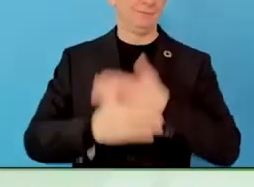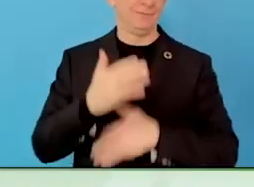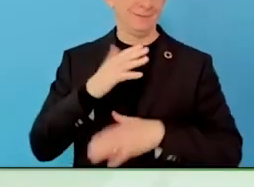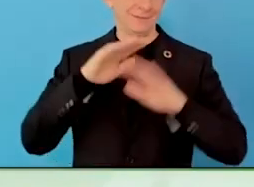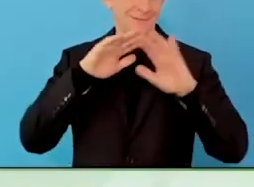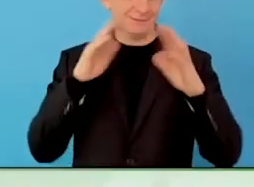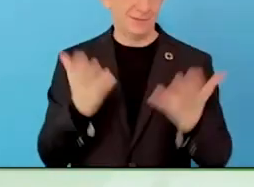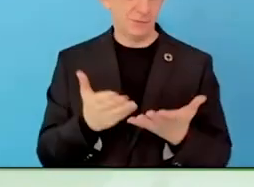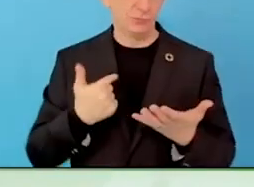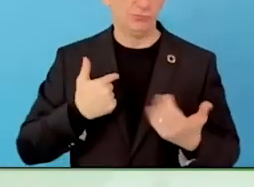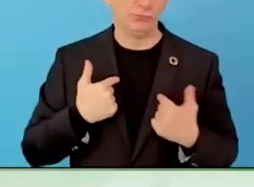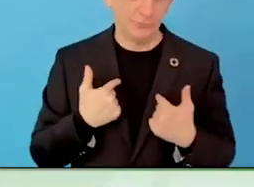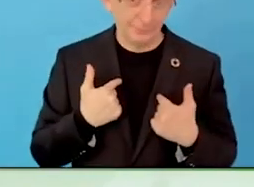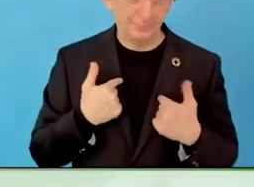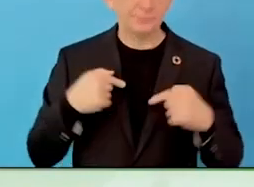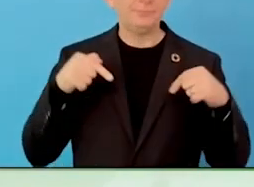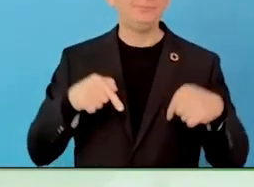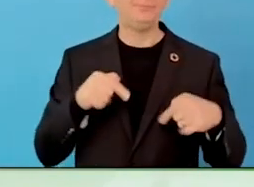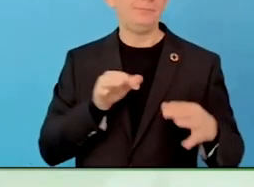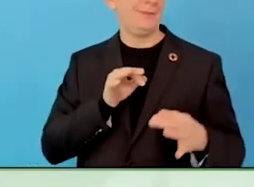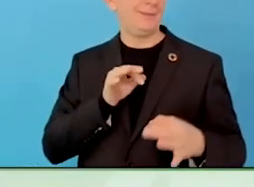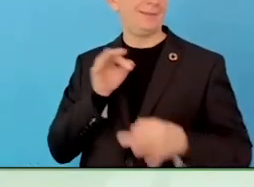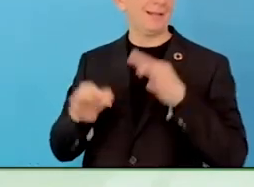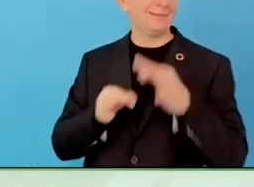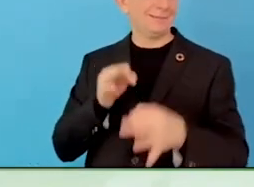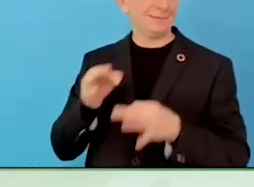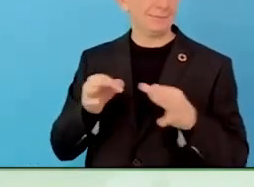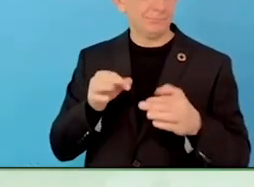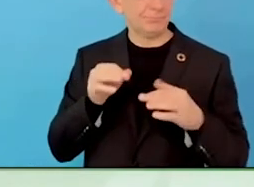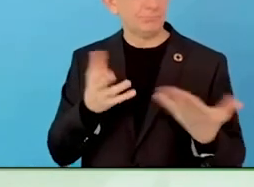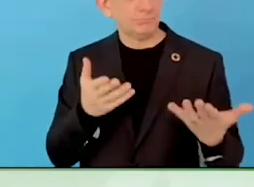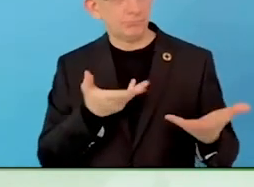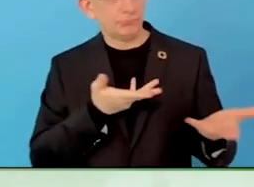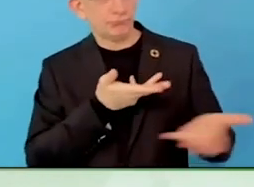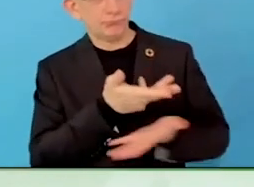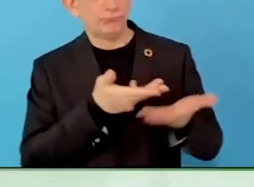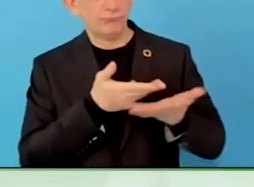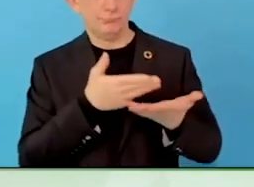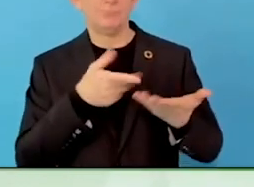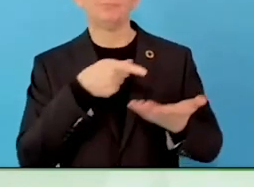to recruit people with disabilities routinely while it is so hard for a